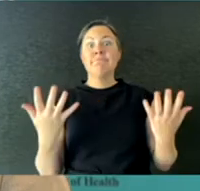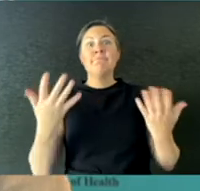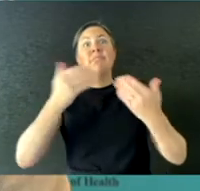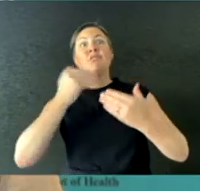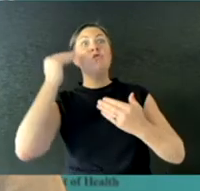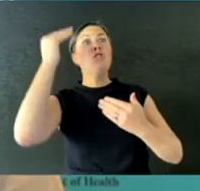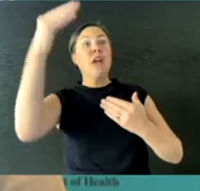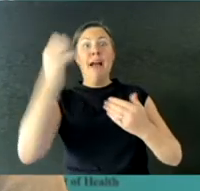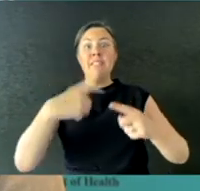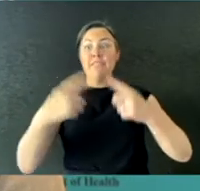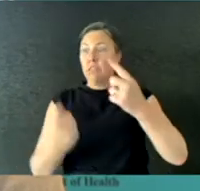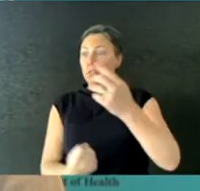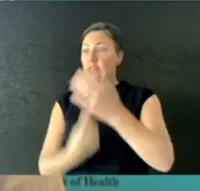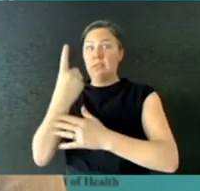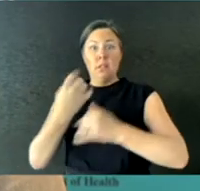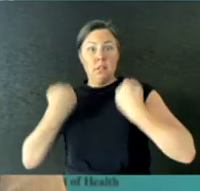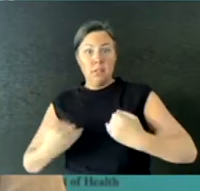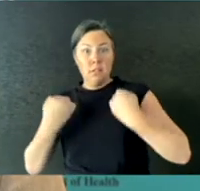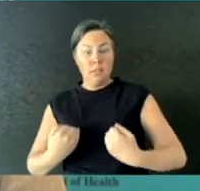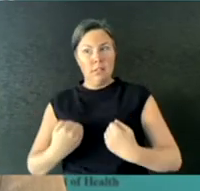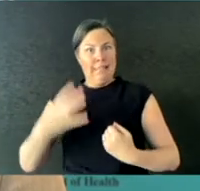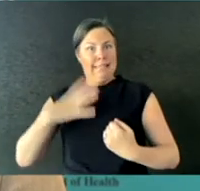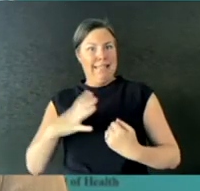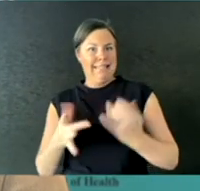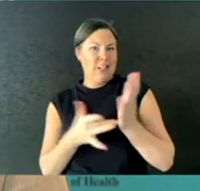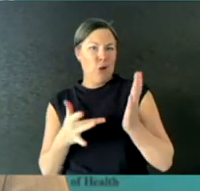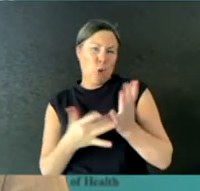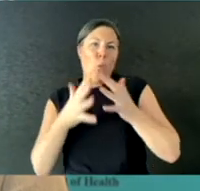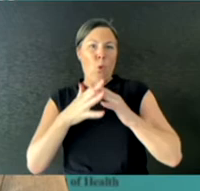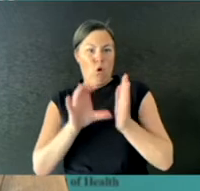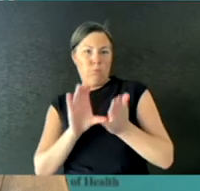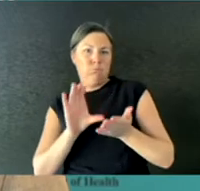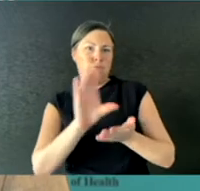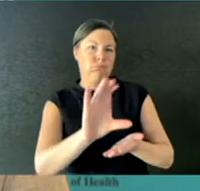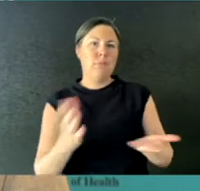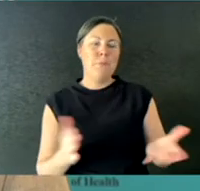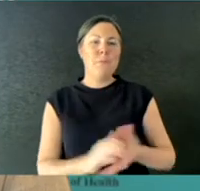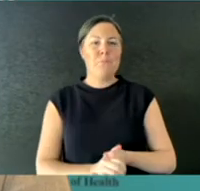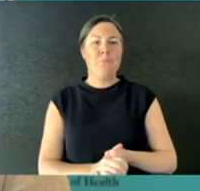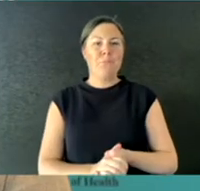Finally, I'd just like to note, being a father of three myself of course, that there are